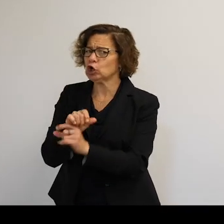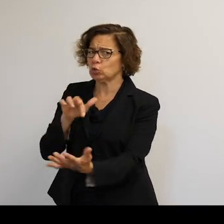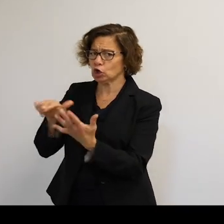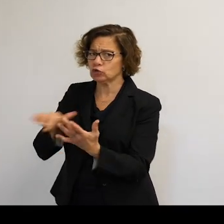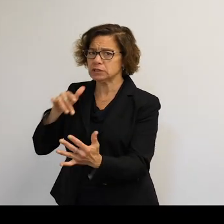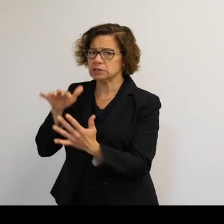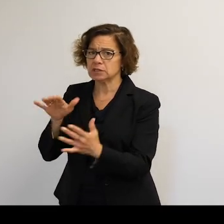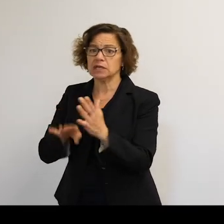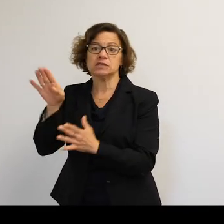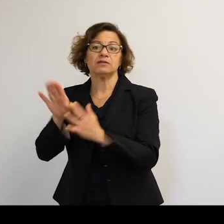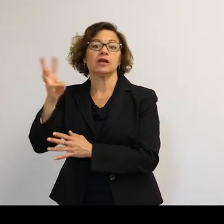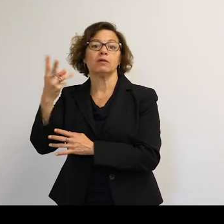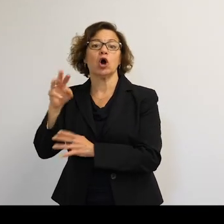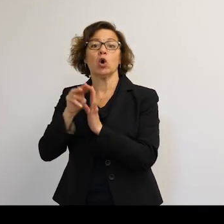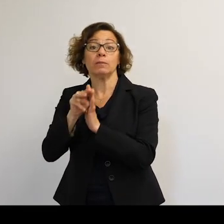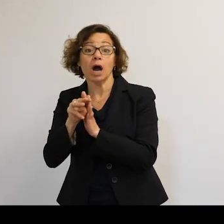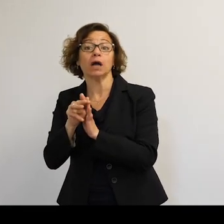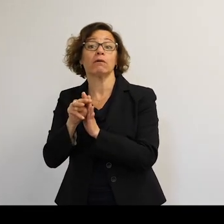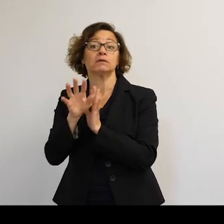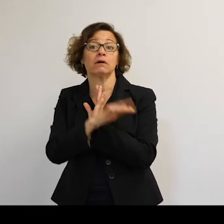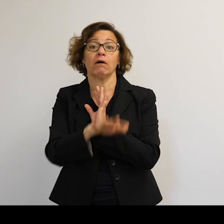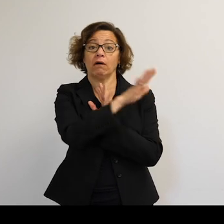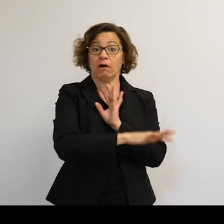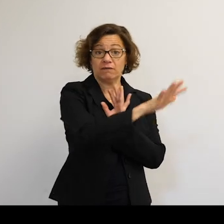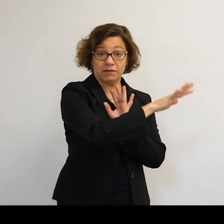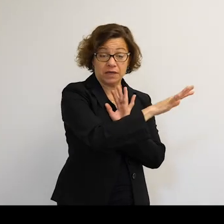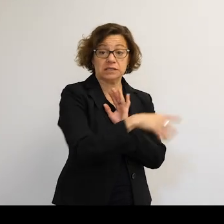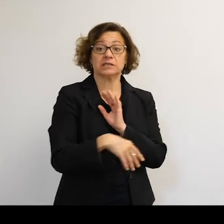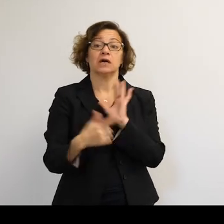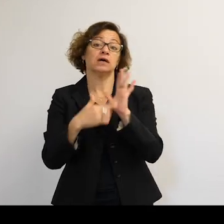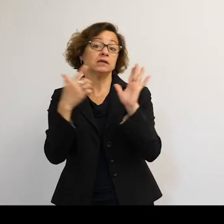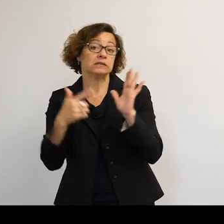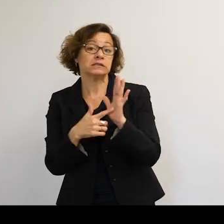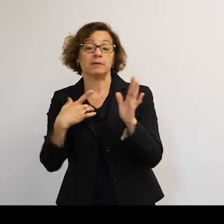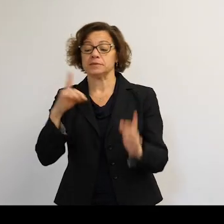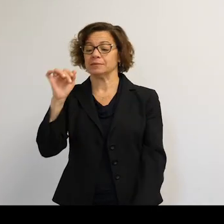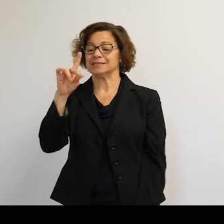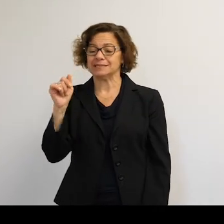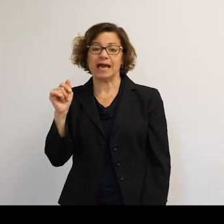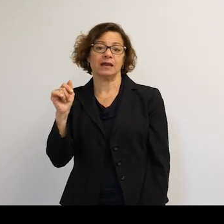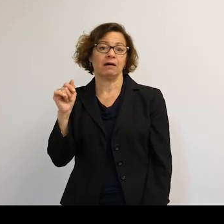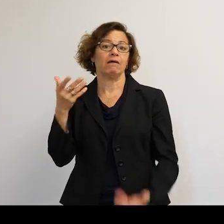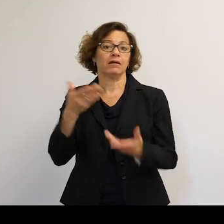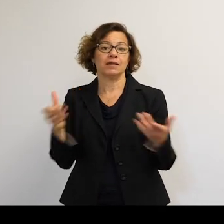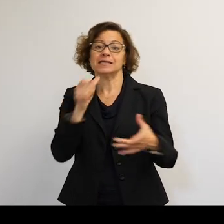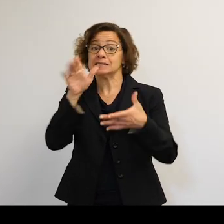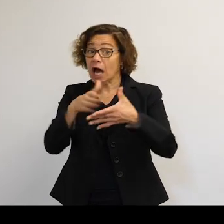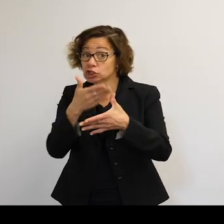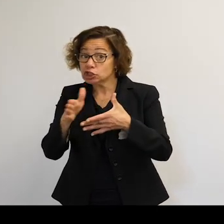They develop their own models where all these objects are. They sometimes have data on objects that aren't shared by the US military sources.